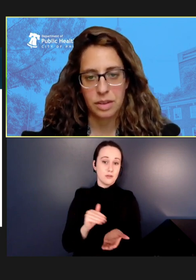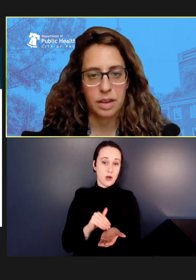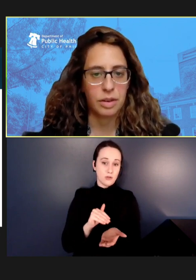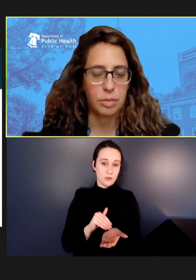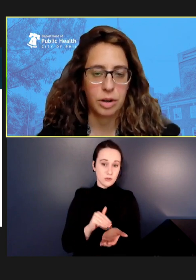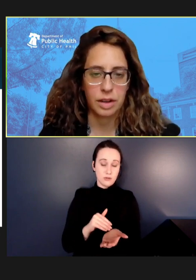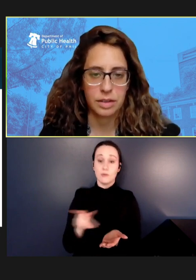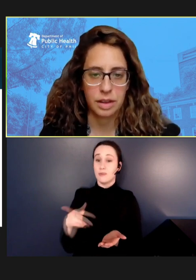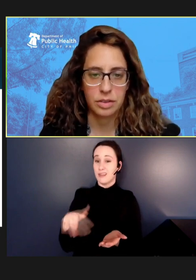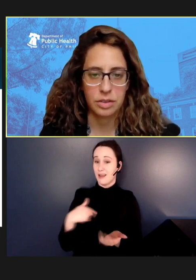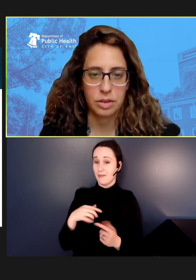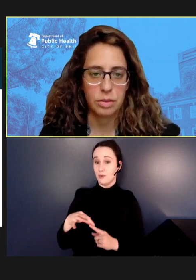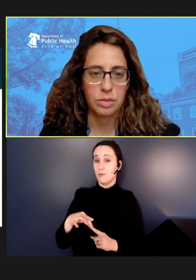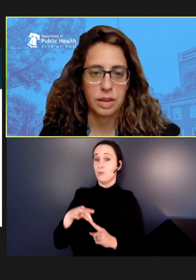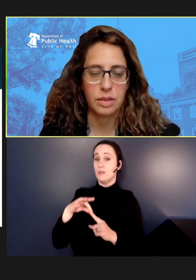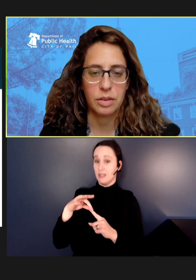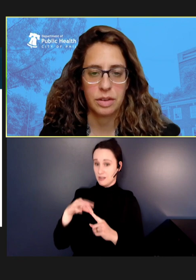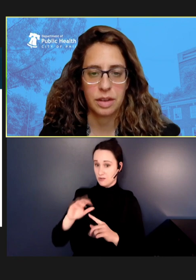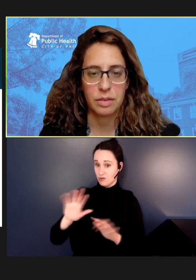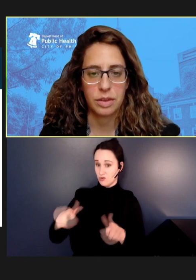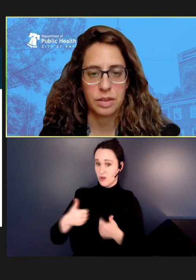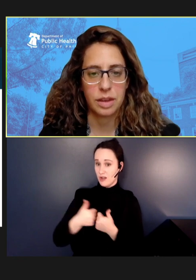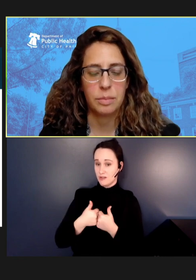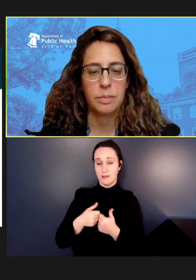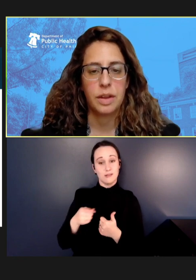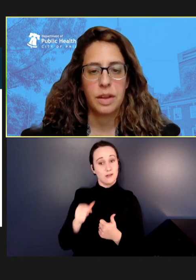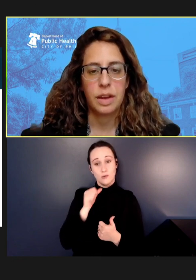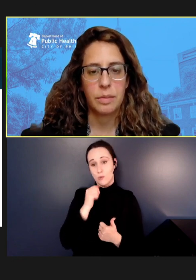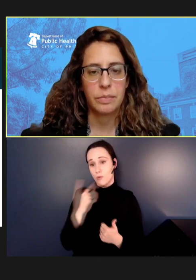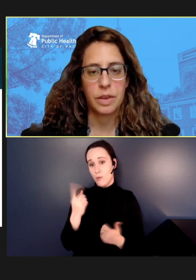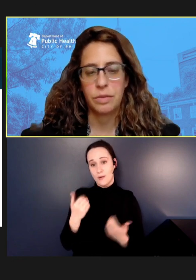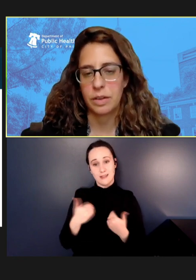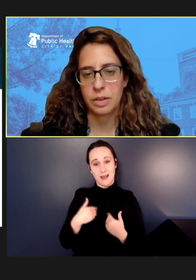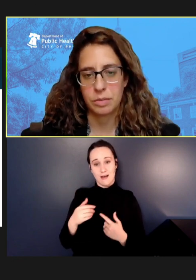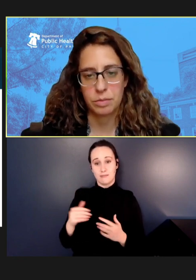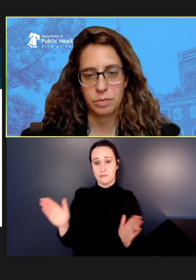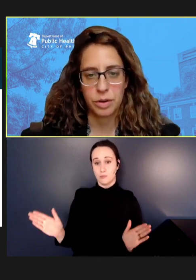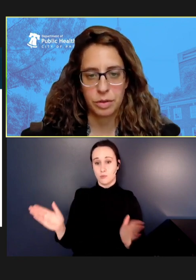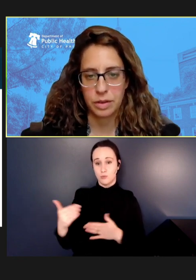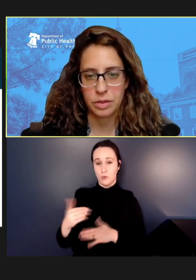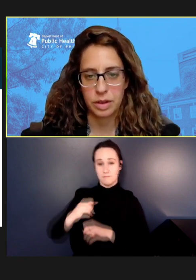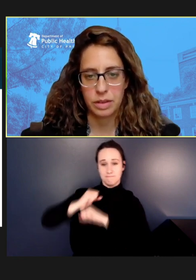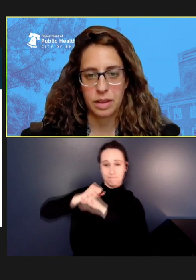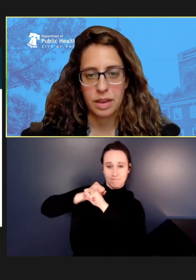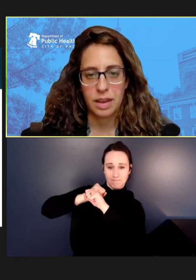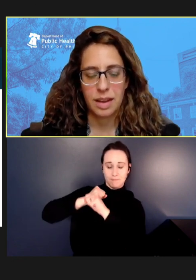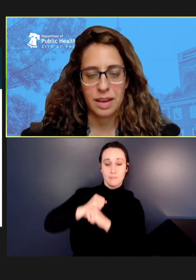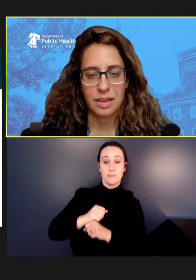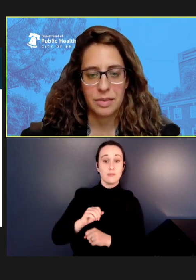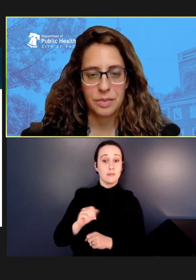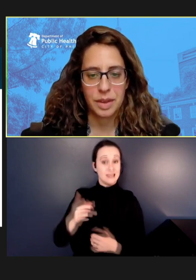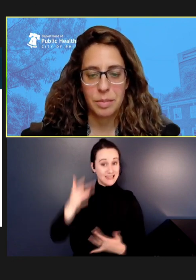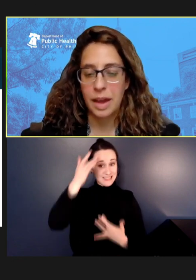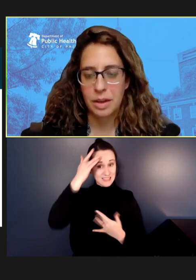don't have airborne isolation rooms. They don't always have the same infection prevention backup